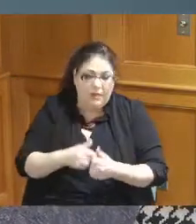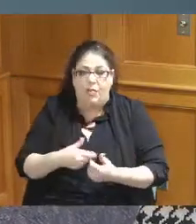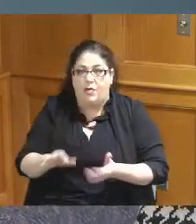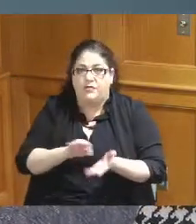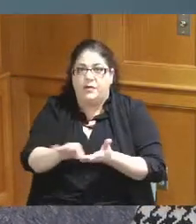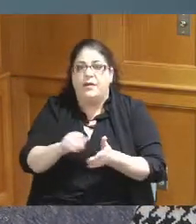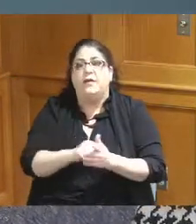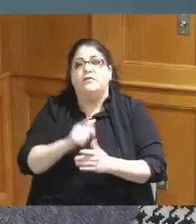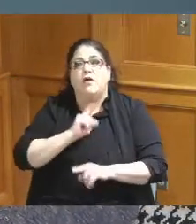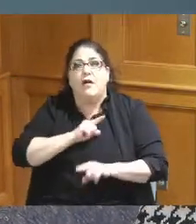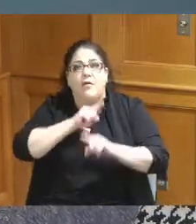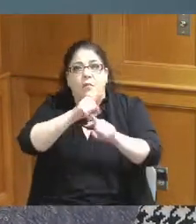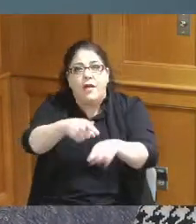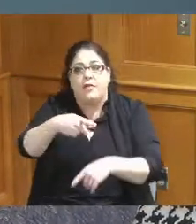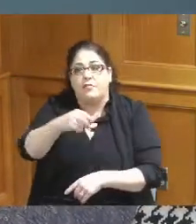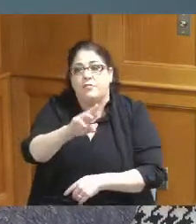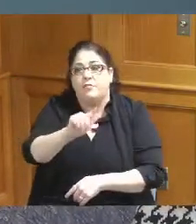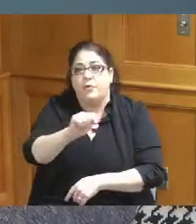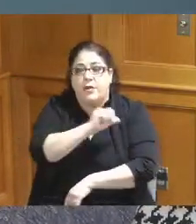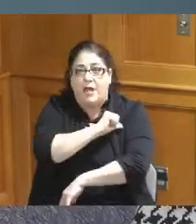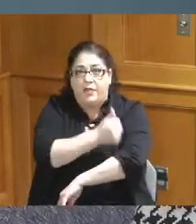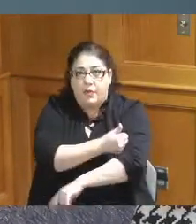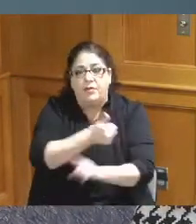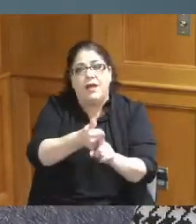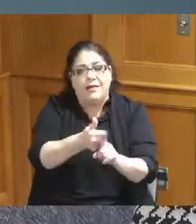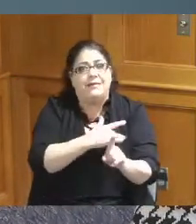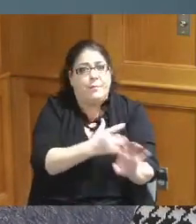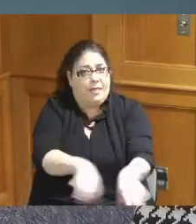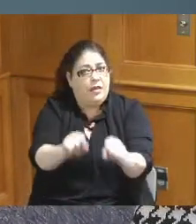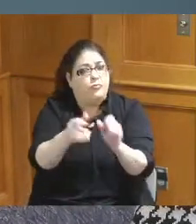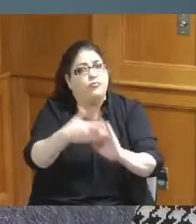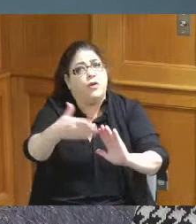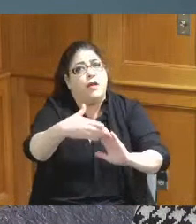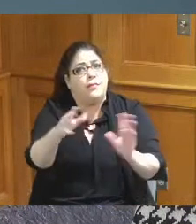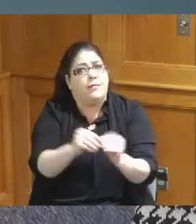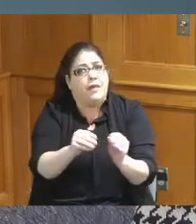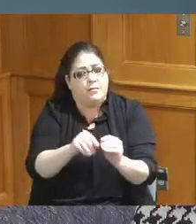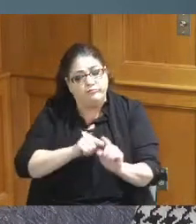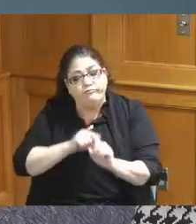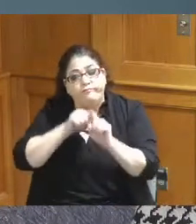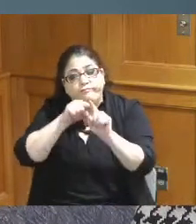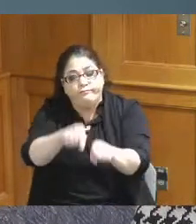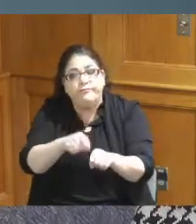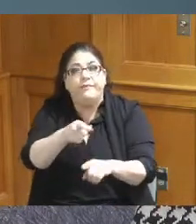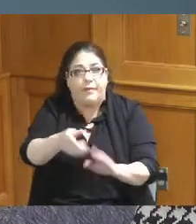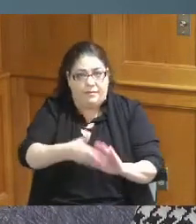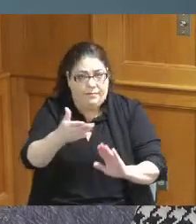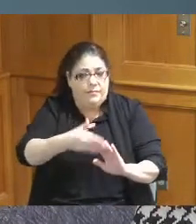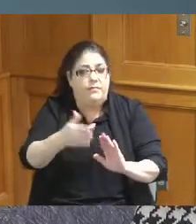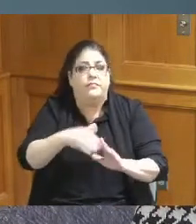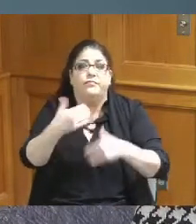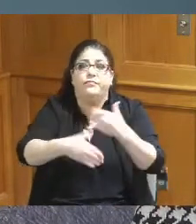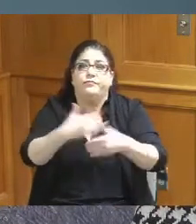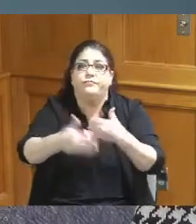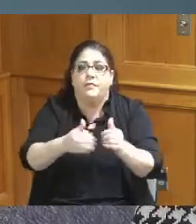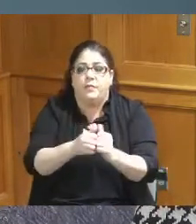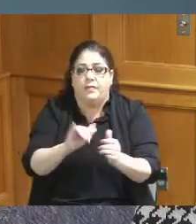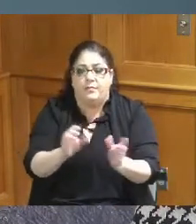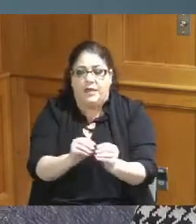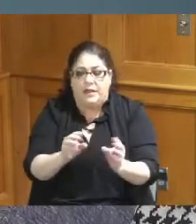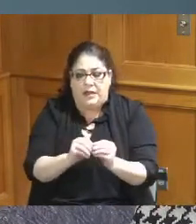and so Port Authority usually facilitates that and so they are continuing to work to try to